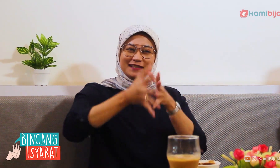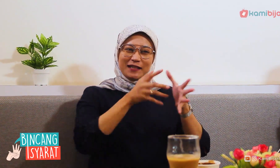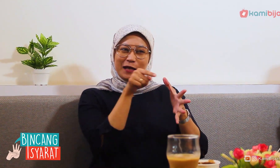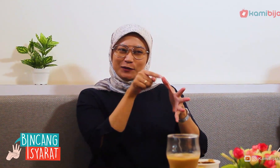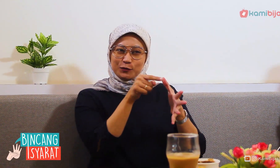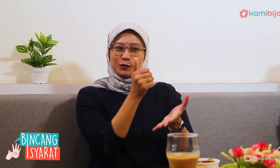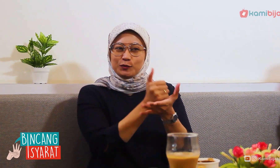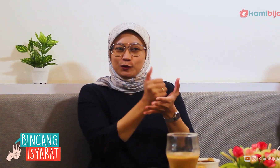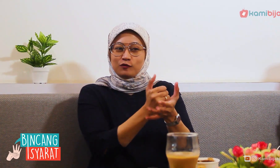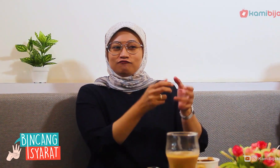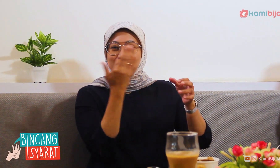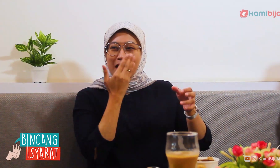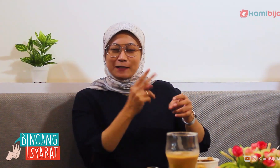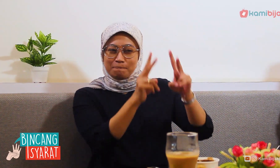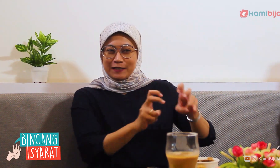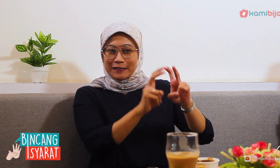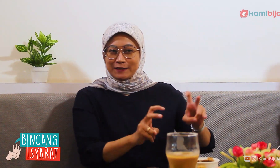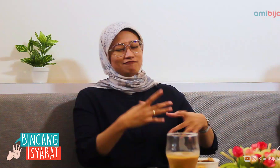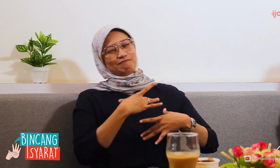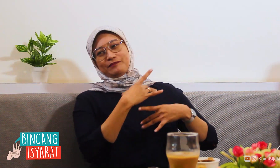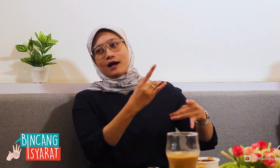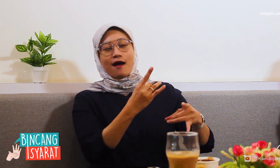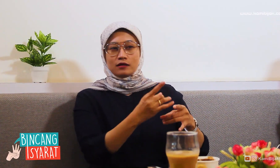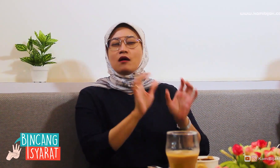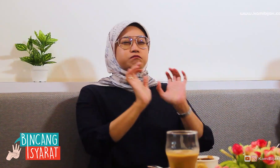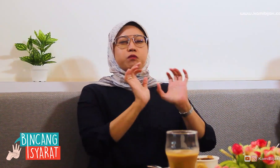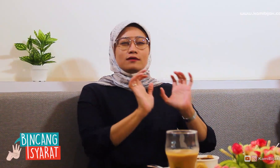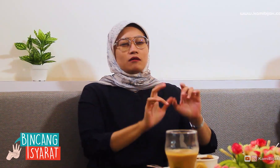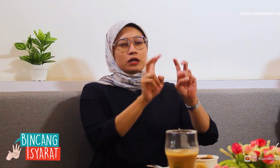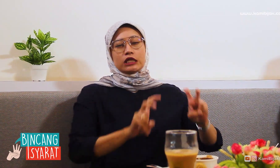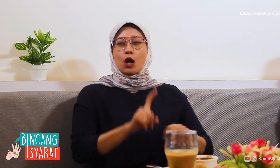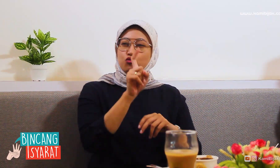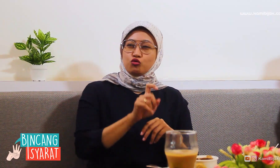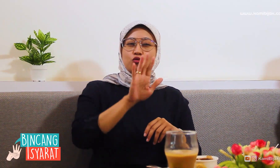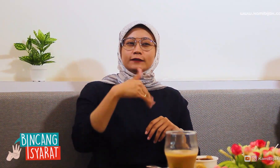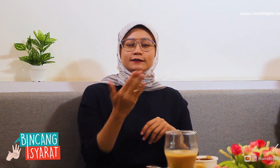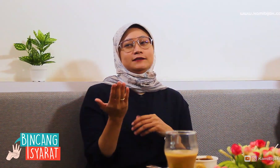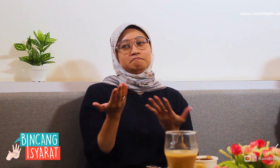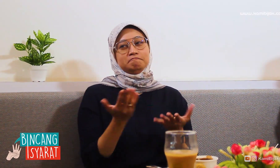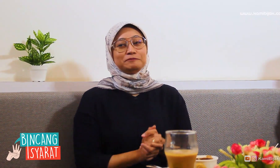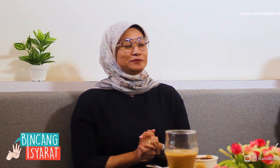because sign language is really a language and the research is interesting, and there are still many who need to become research.